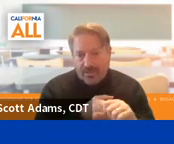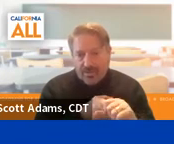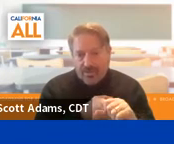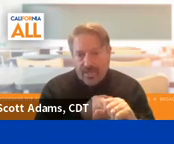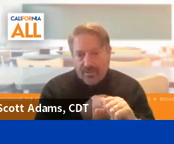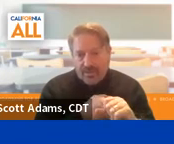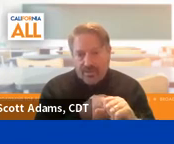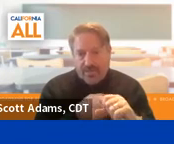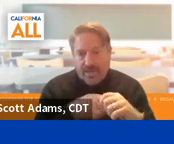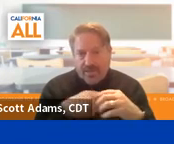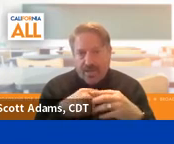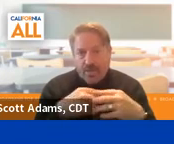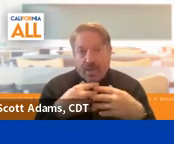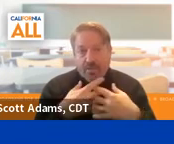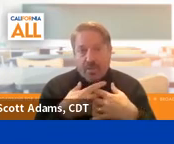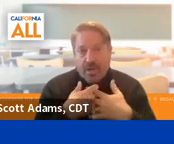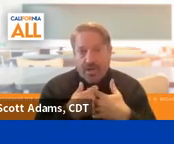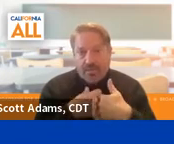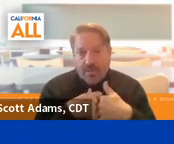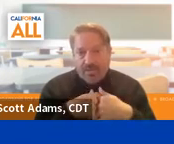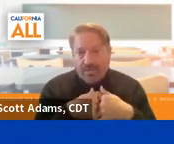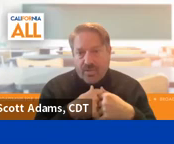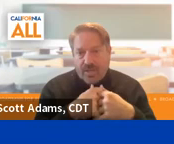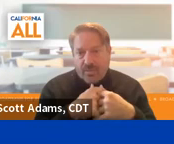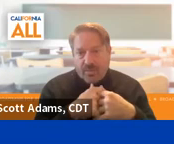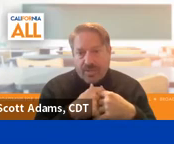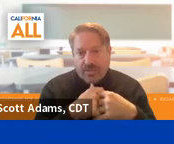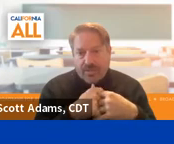the organizational gathering is that we are required as part of the digital equity plan